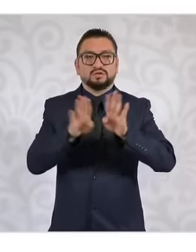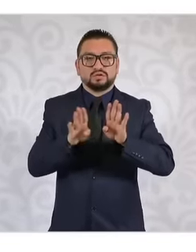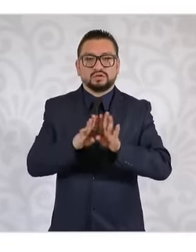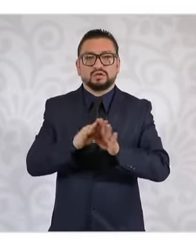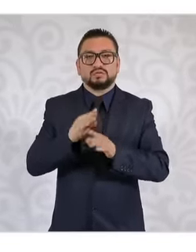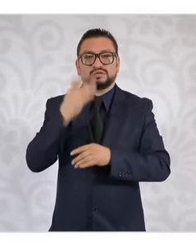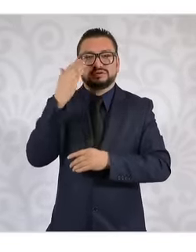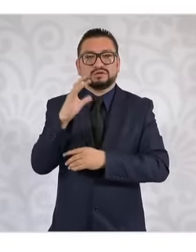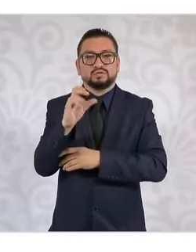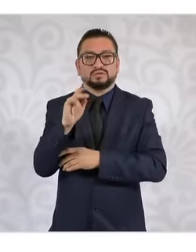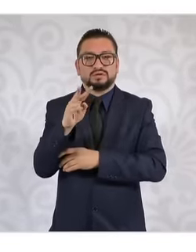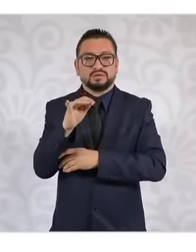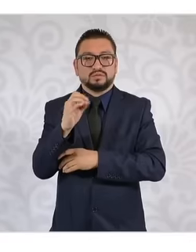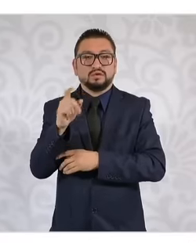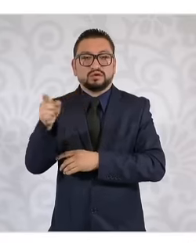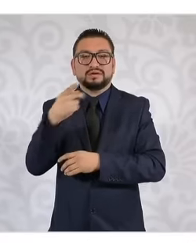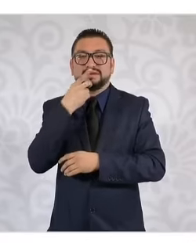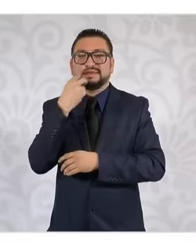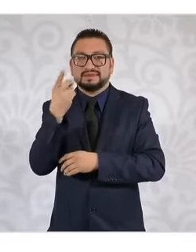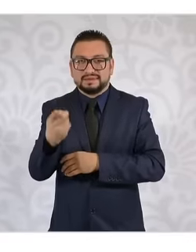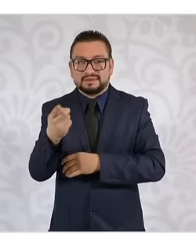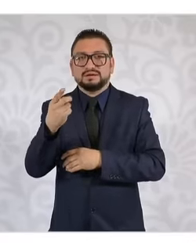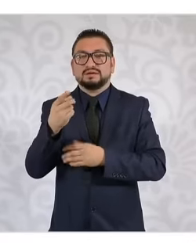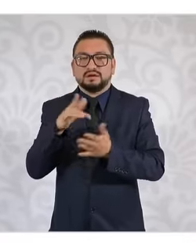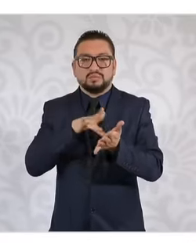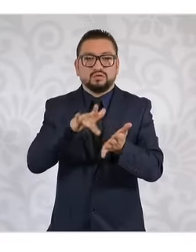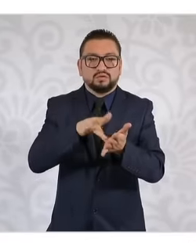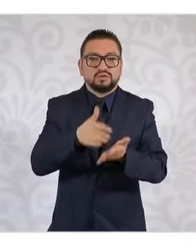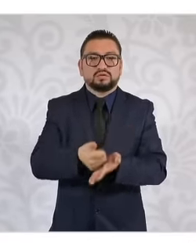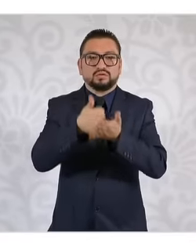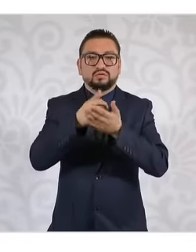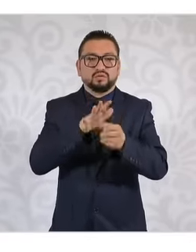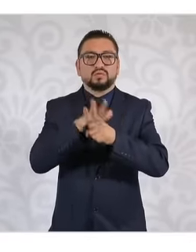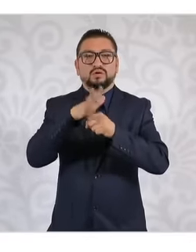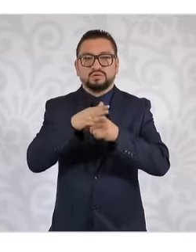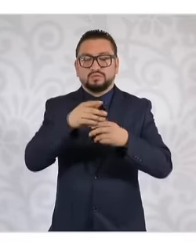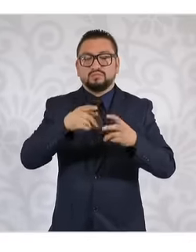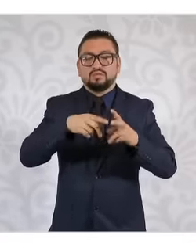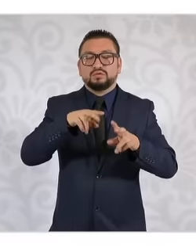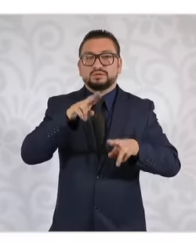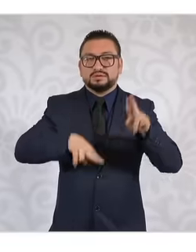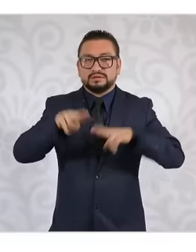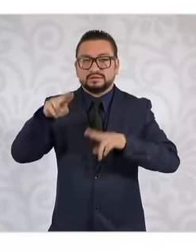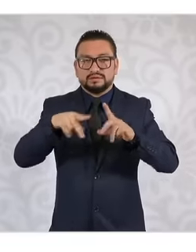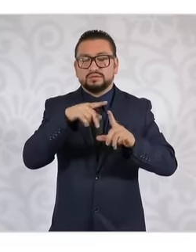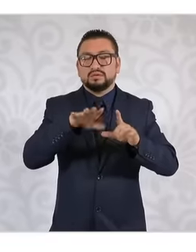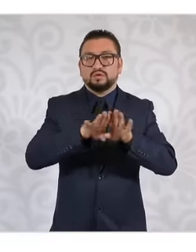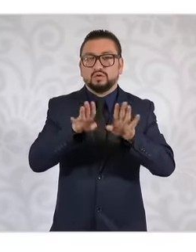thing that has been a contribution to the world, which is the ecosystem integrity index, it is the only